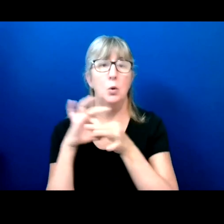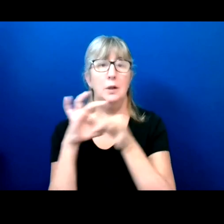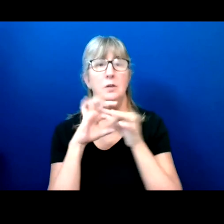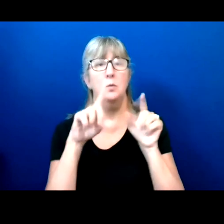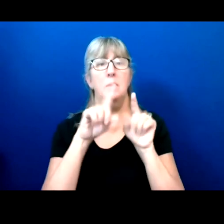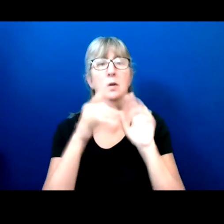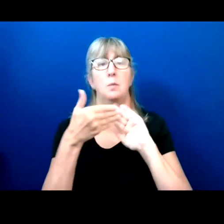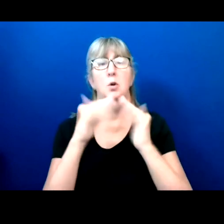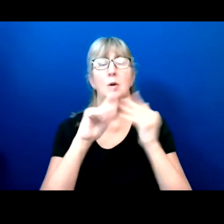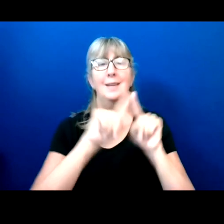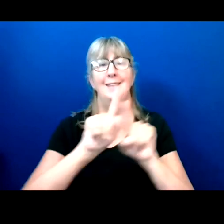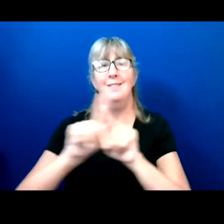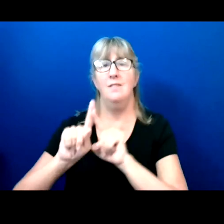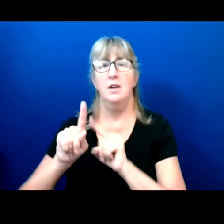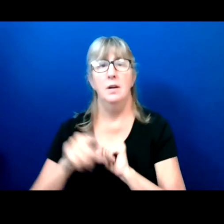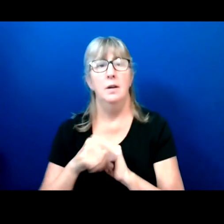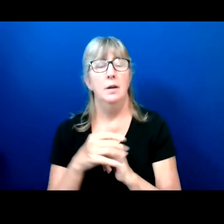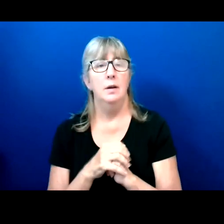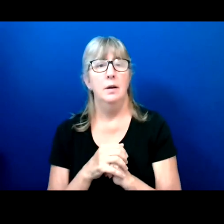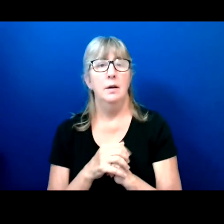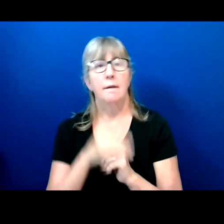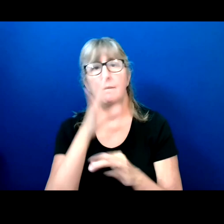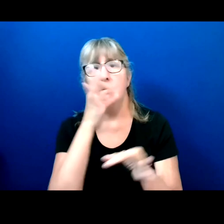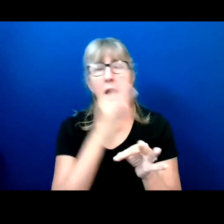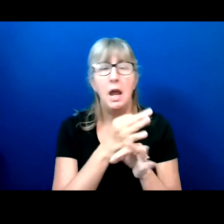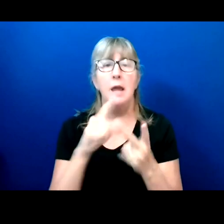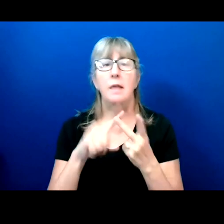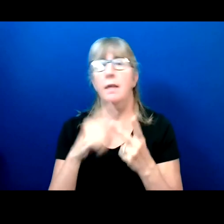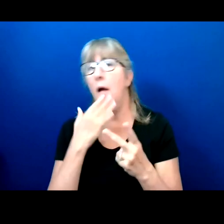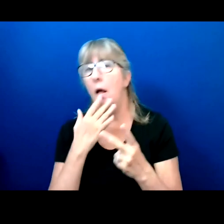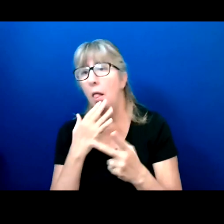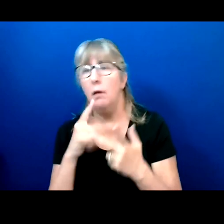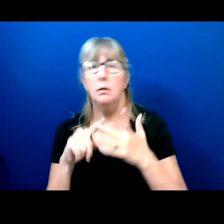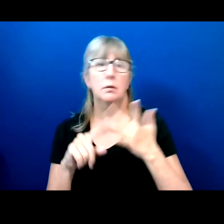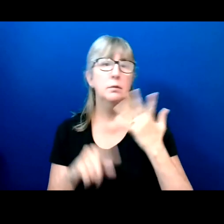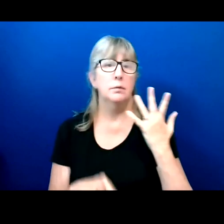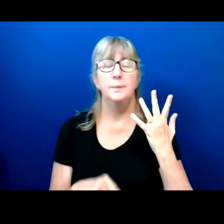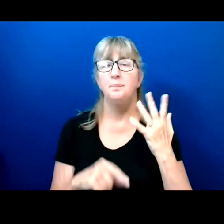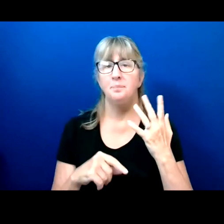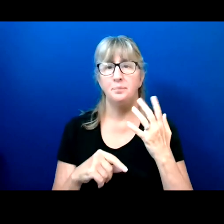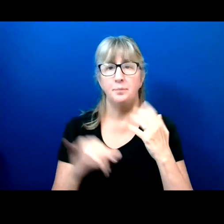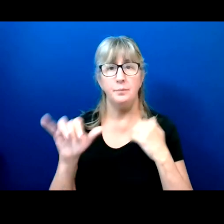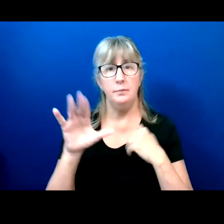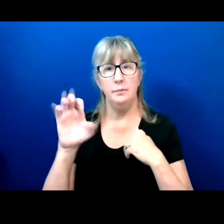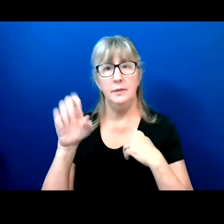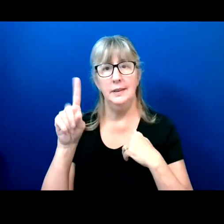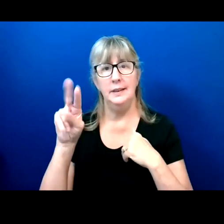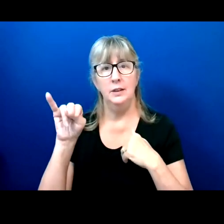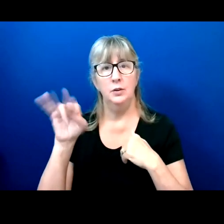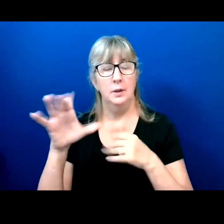Different faith communities, different communities of color, and as Cedric said, we cannot win without coalition.